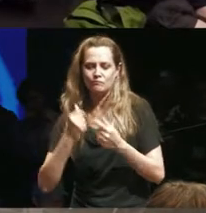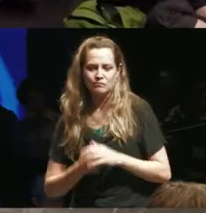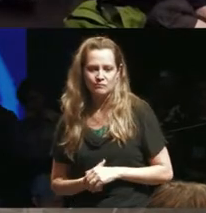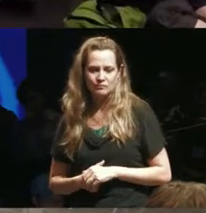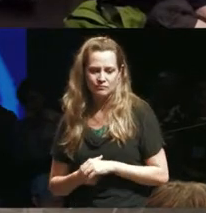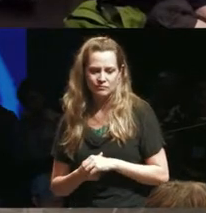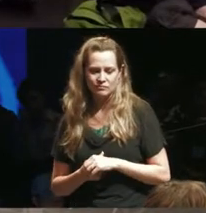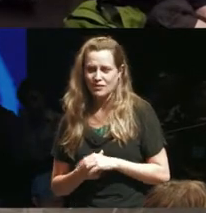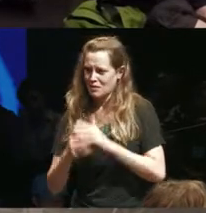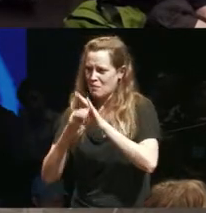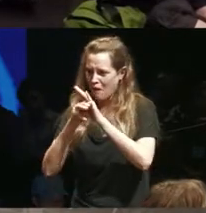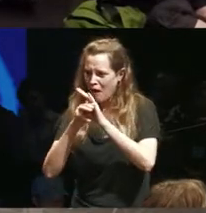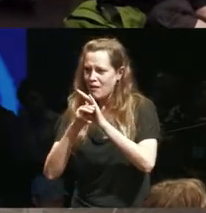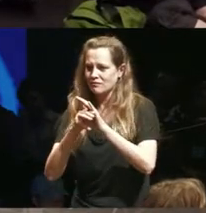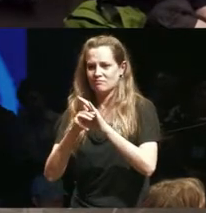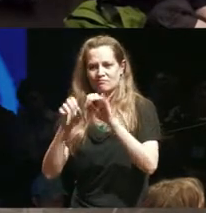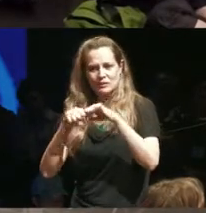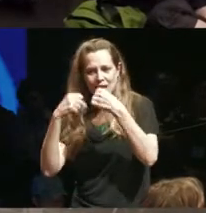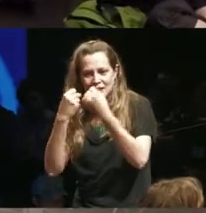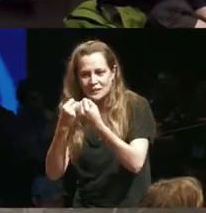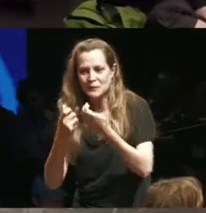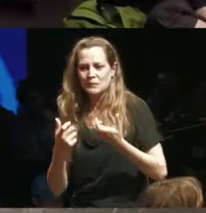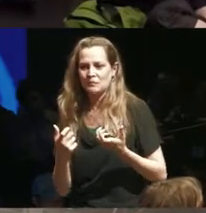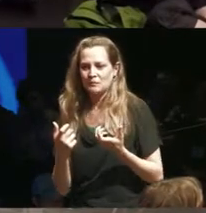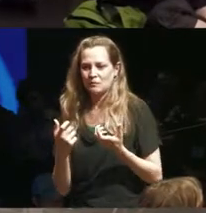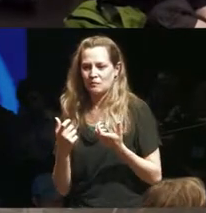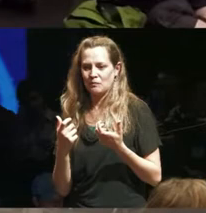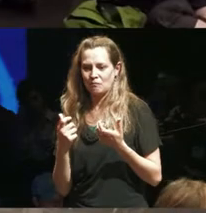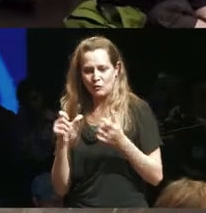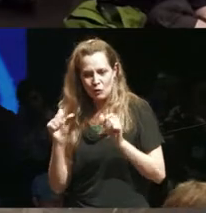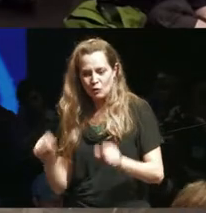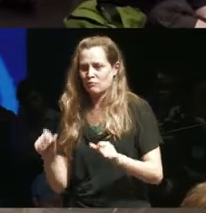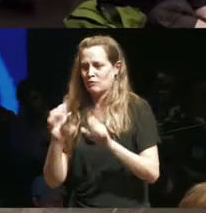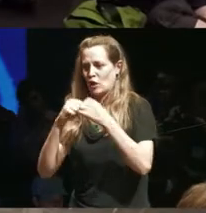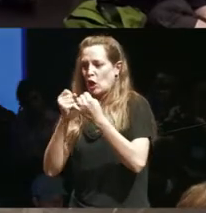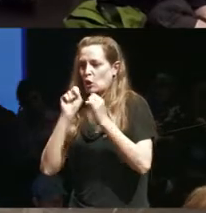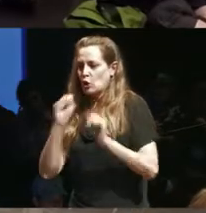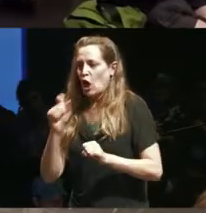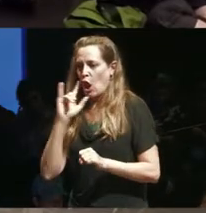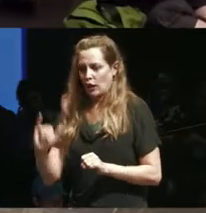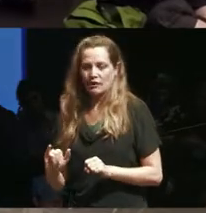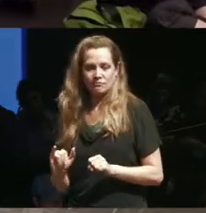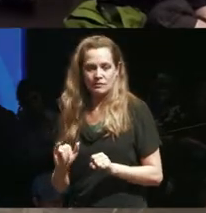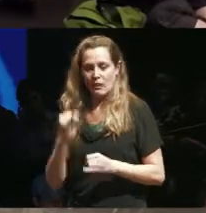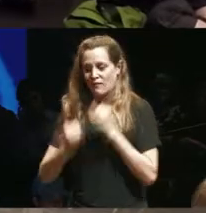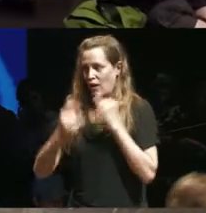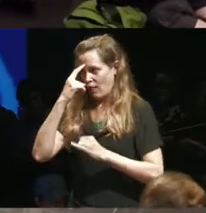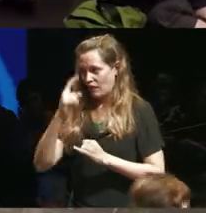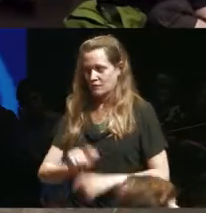model for the way society could could be that's my final thought if the lies are